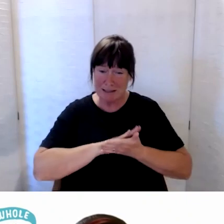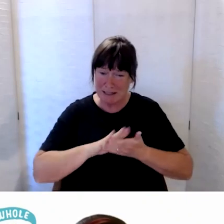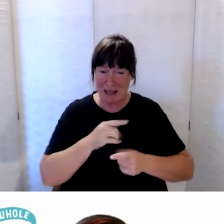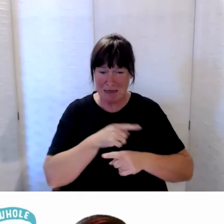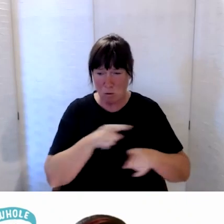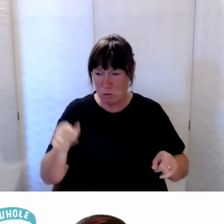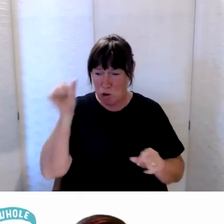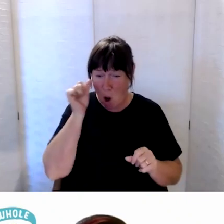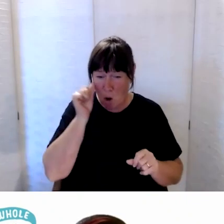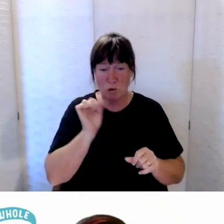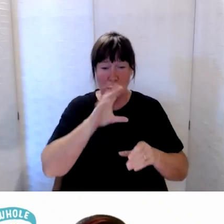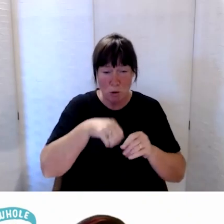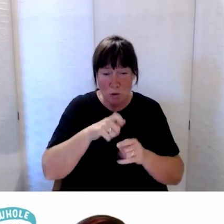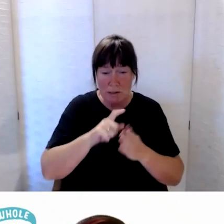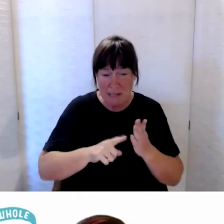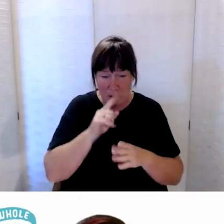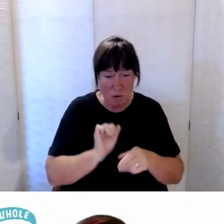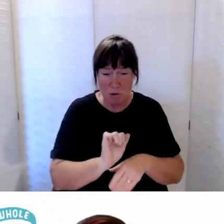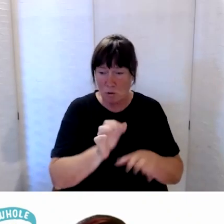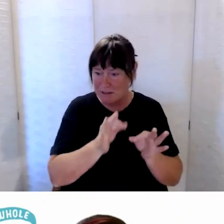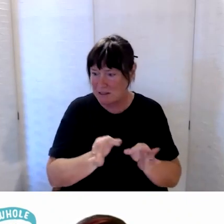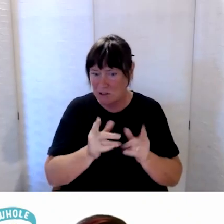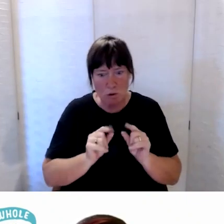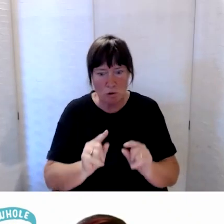So we’ve done that through these various forums we’ve been contributing to,